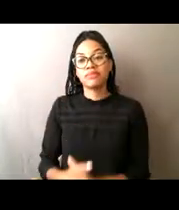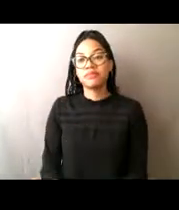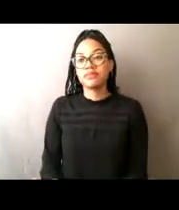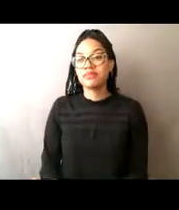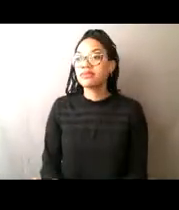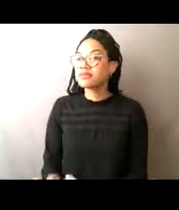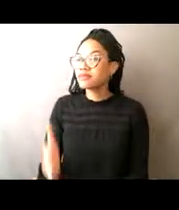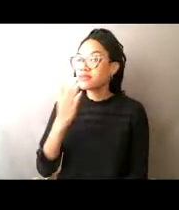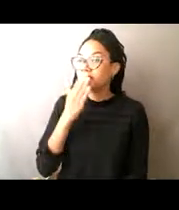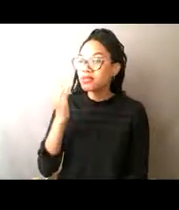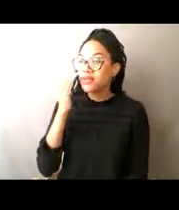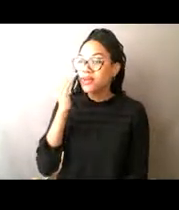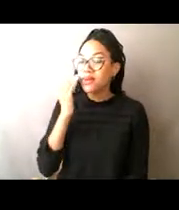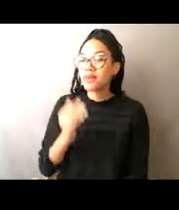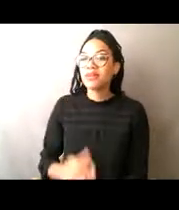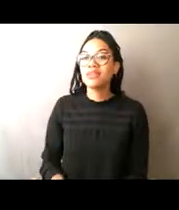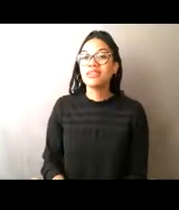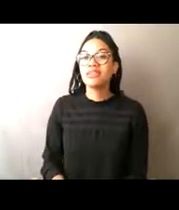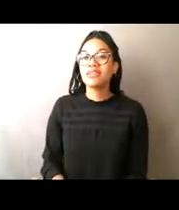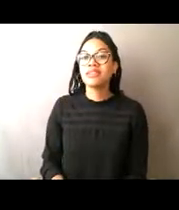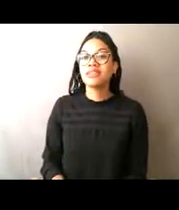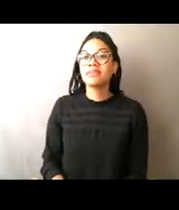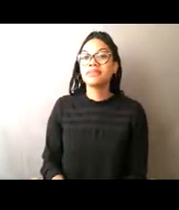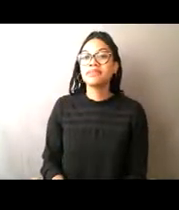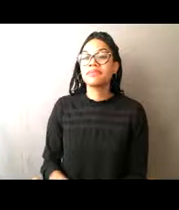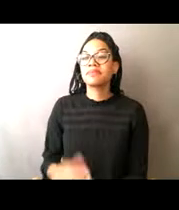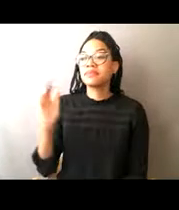Theodore was wondering, Amy, what happens in a regular day for you?